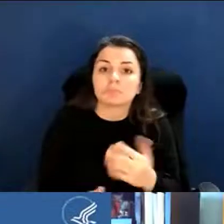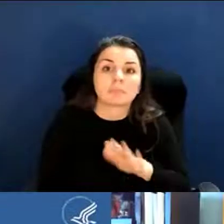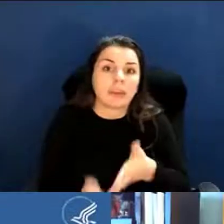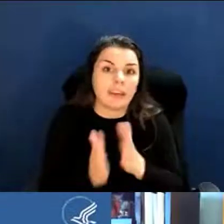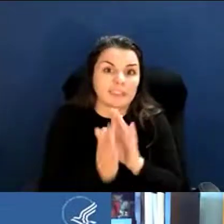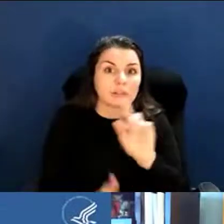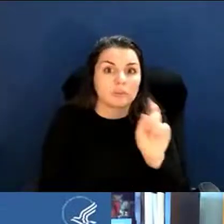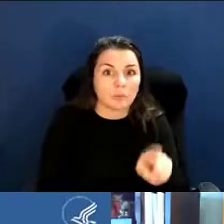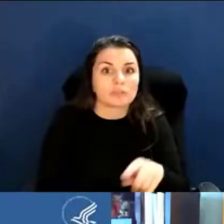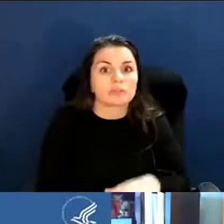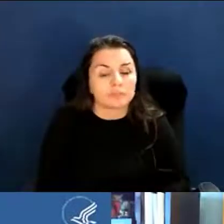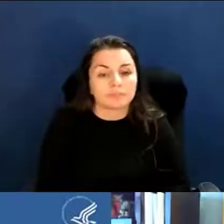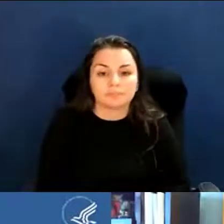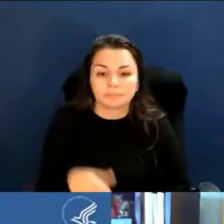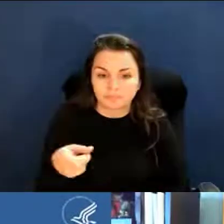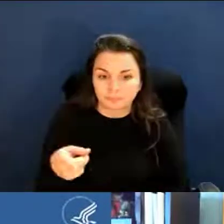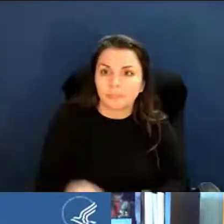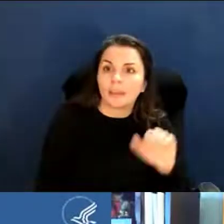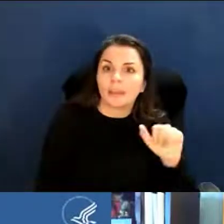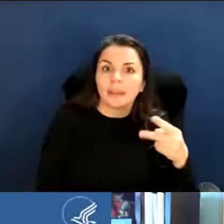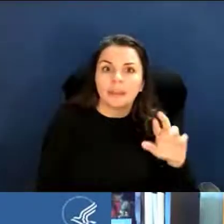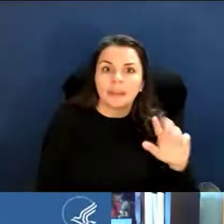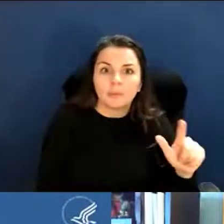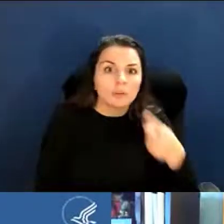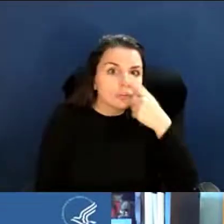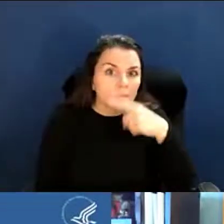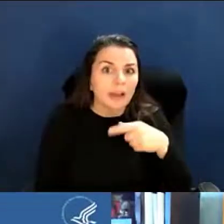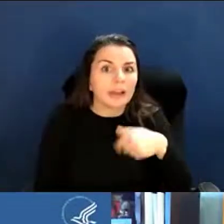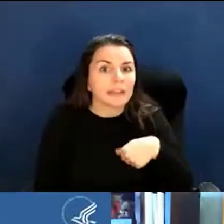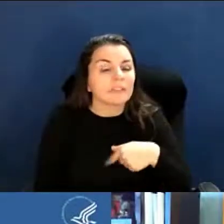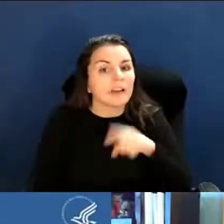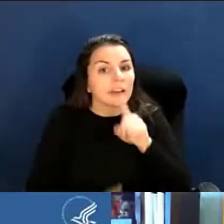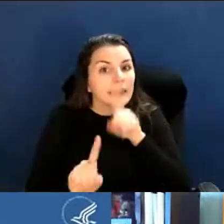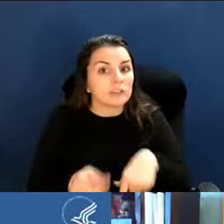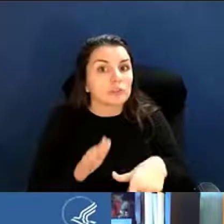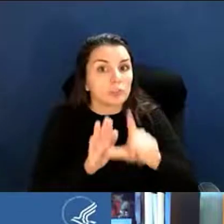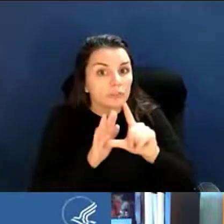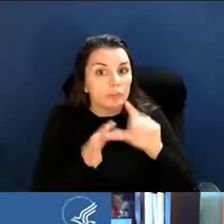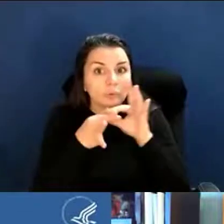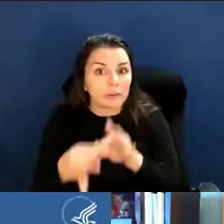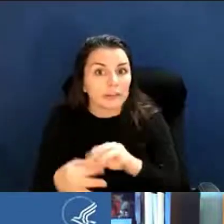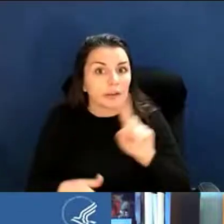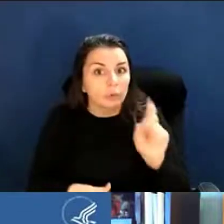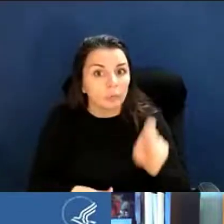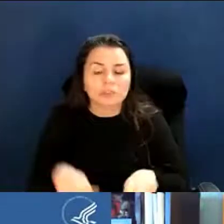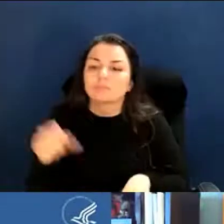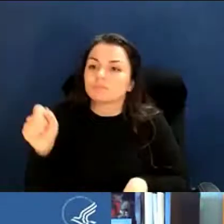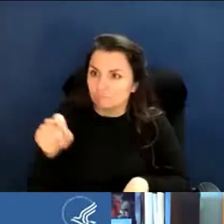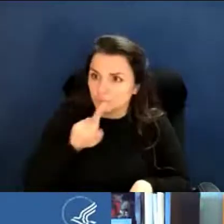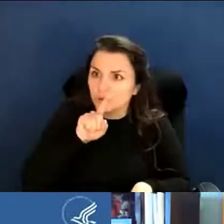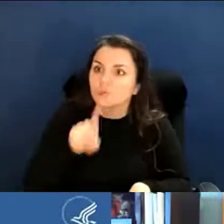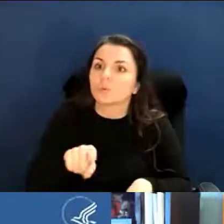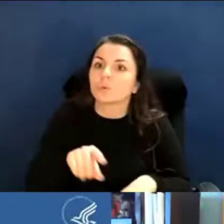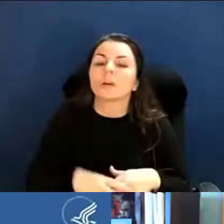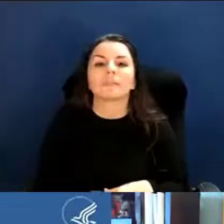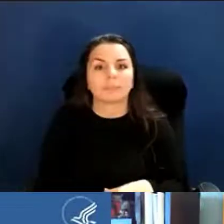Ashlee Lane: April, can I answer a review related questions? April Harrison: Absolutely. Ashlee Lane: So one of the questions I see,